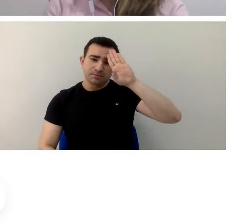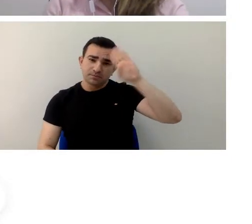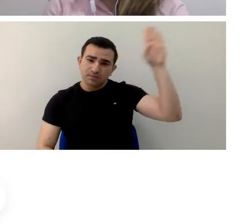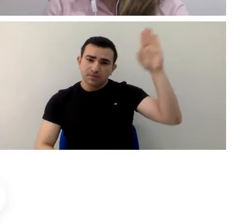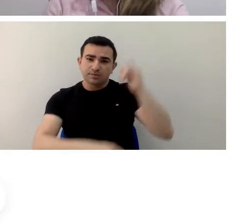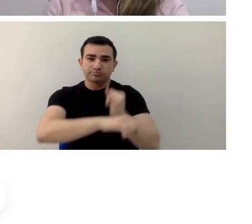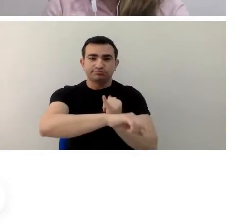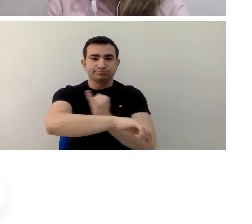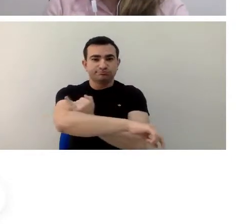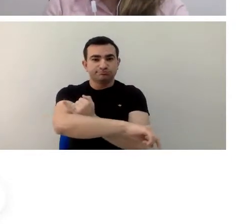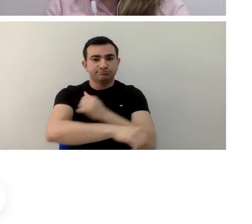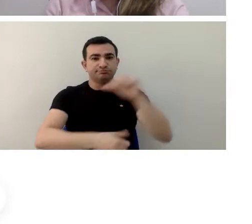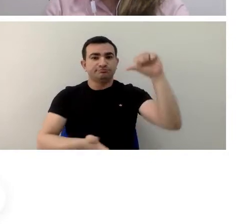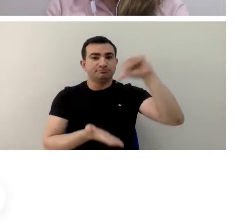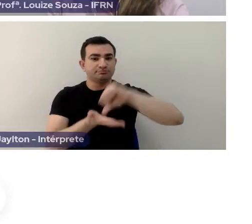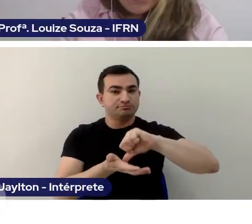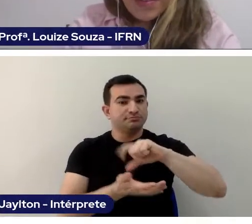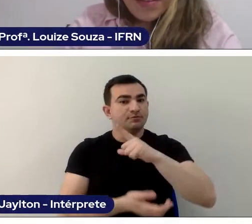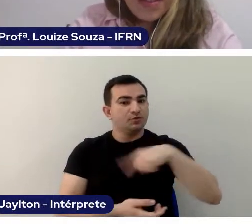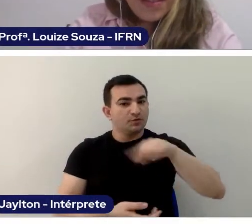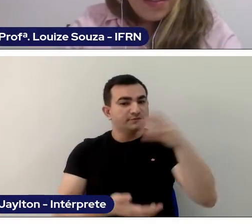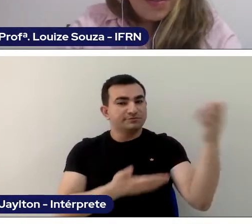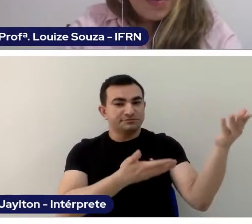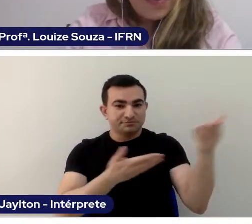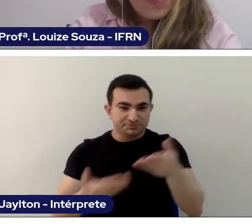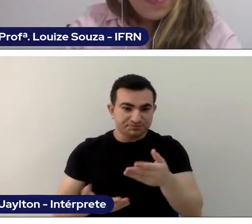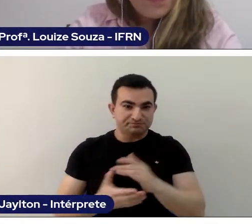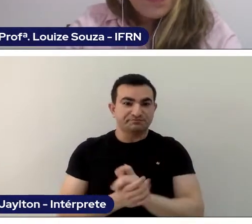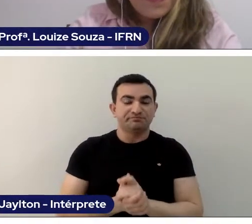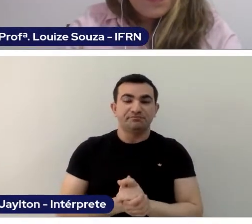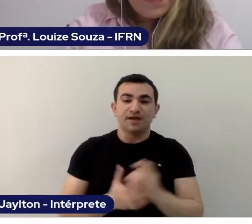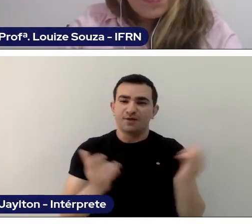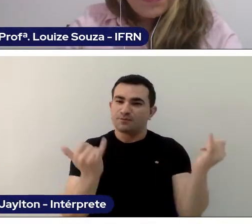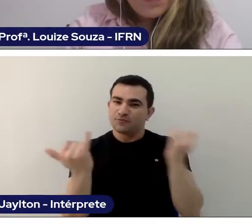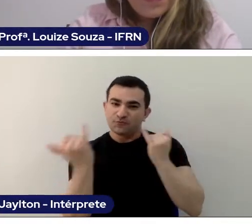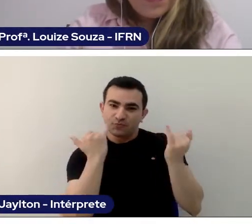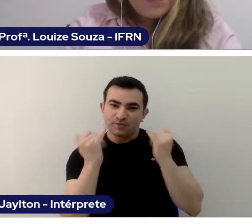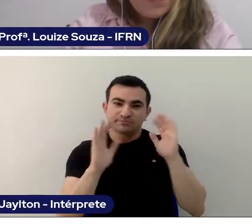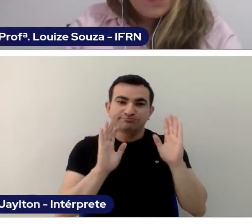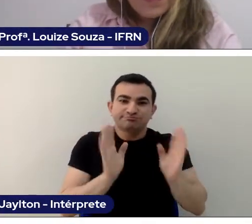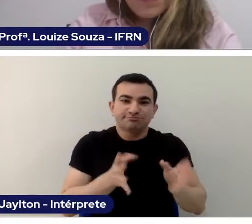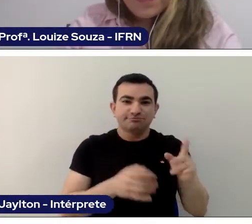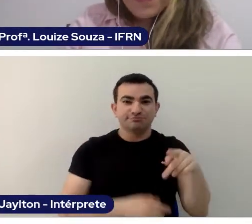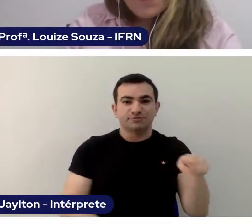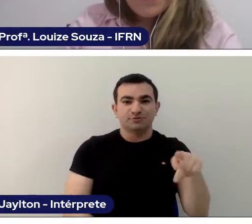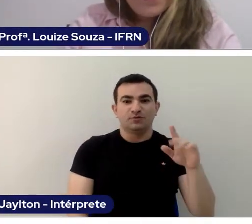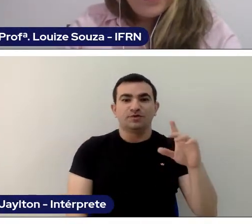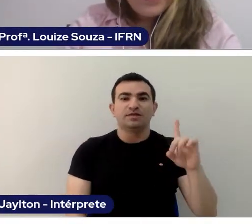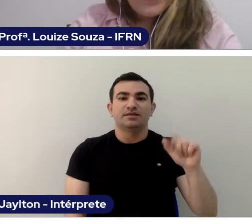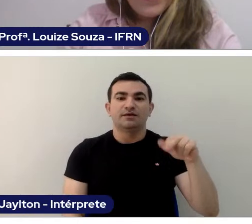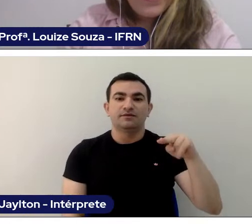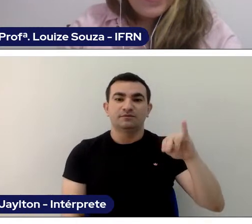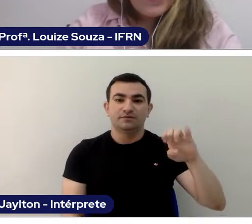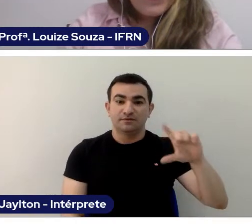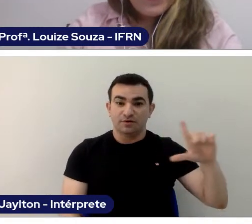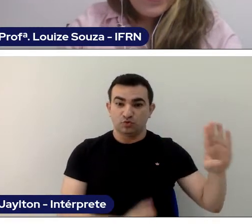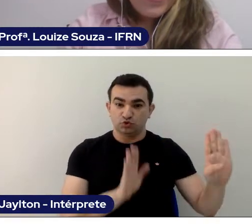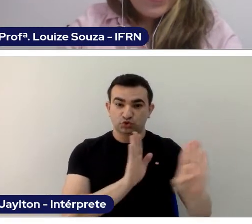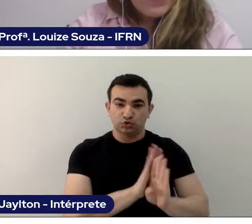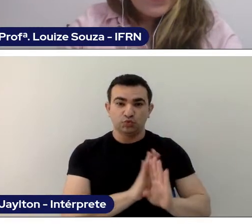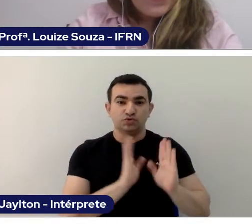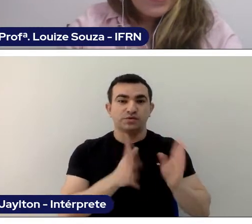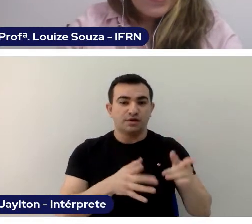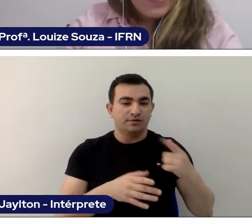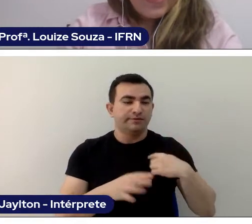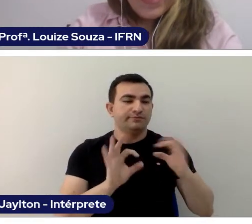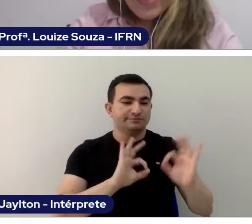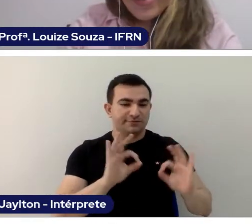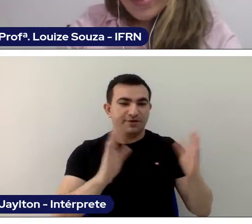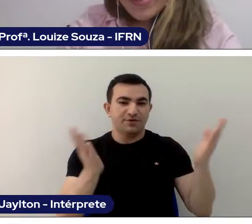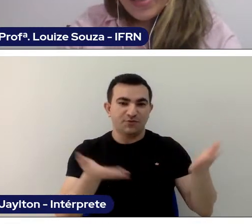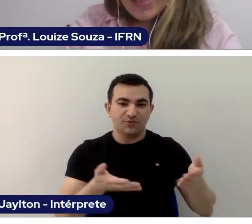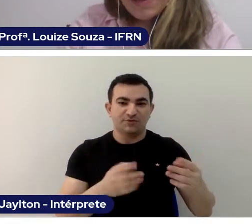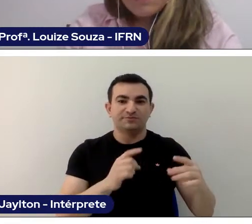We have been informed that professor Daniel is ready, so let's re-read his curriculum.